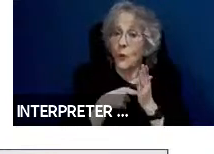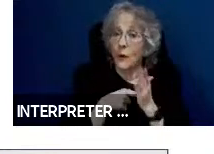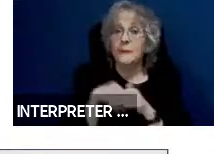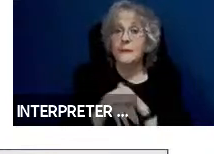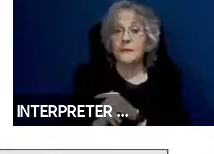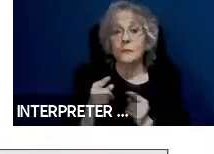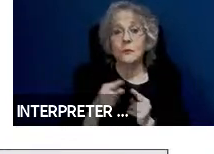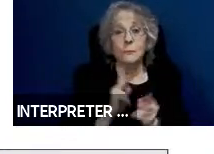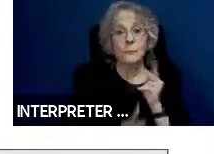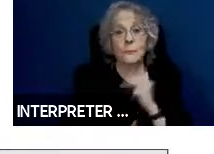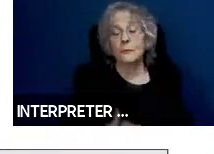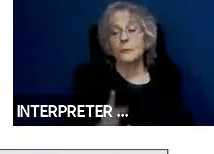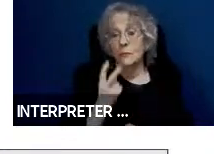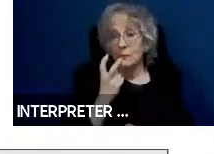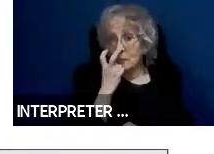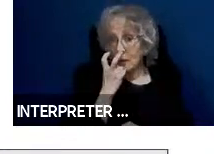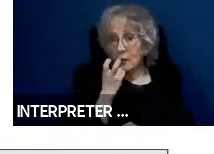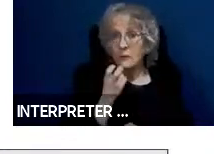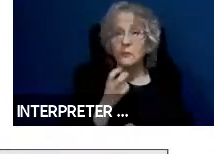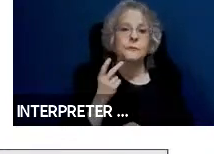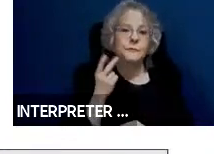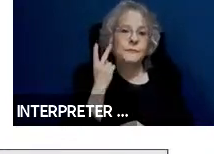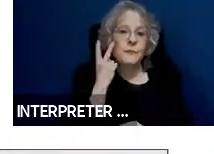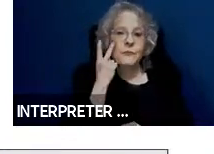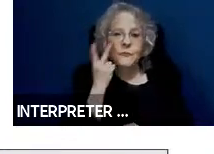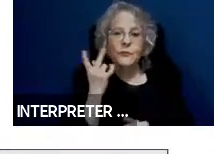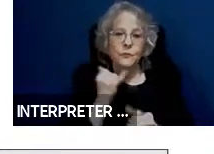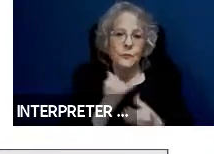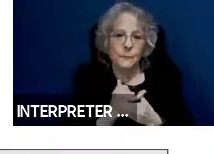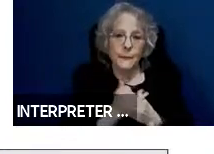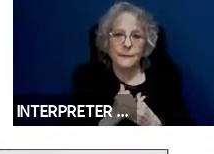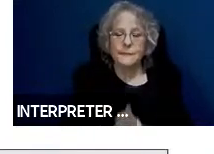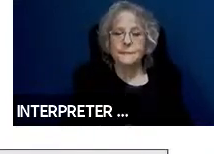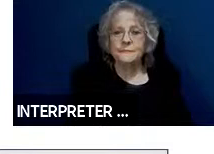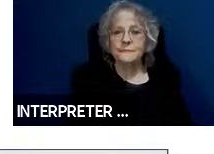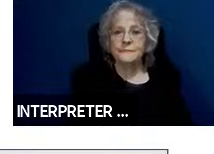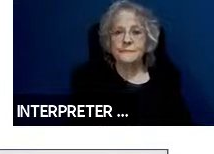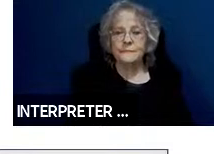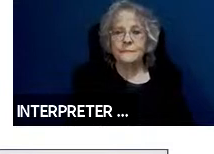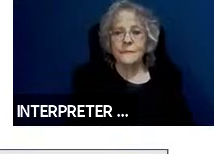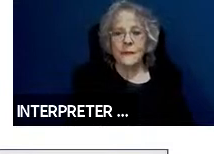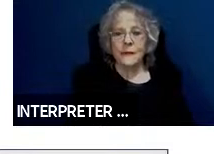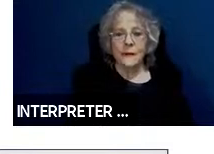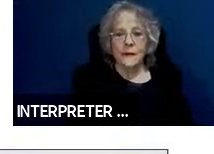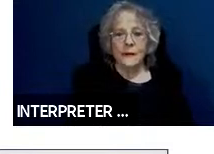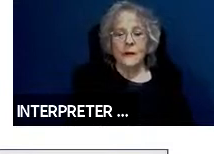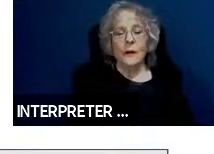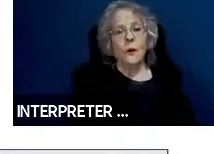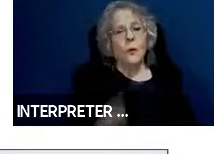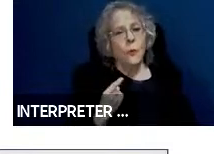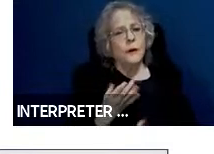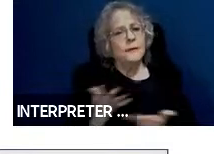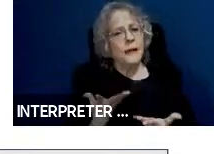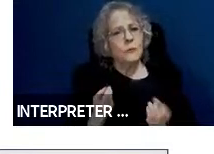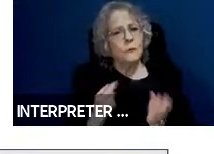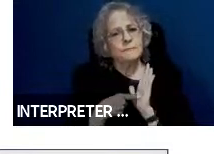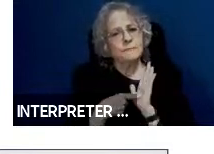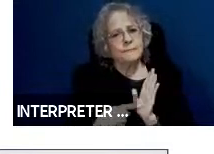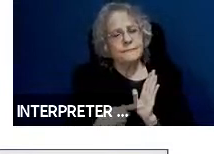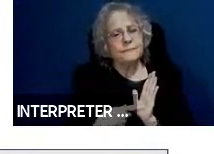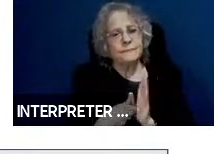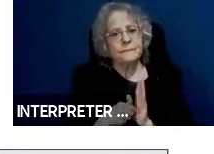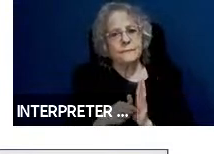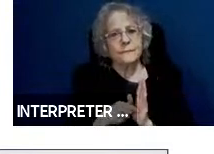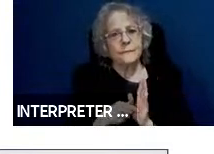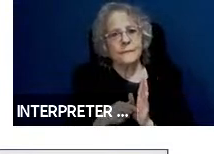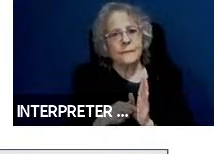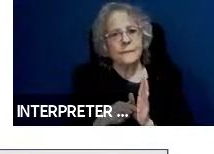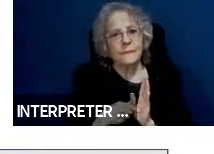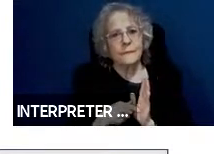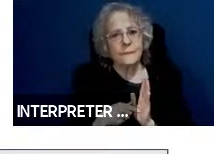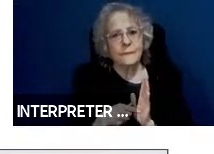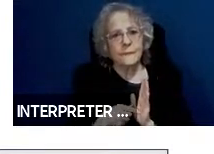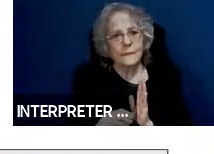or visually impaired. I think one thing you know I wanted to point out is that our rules have been